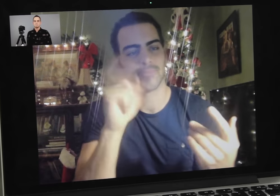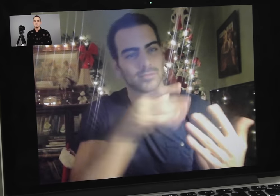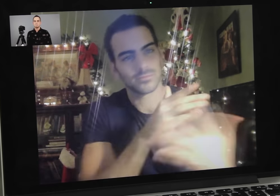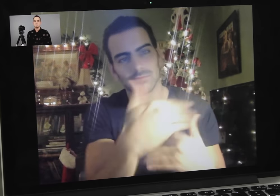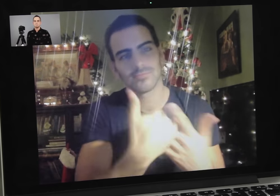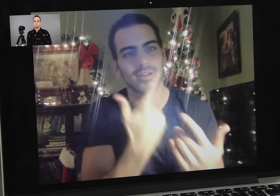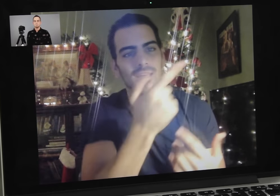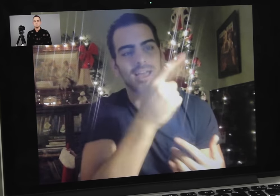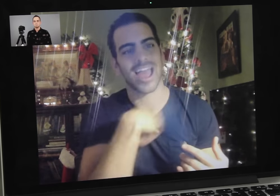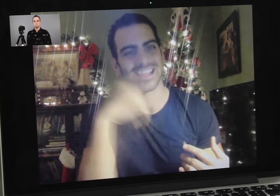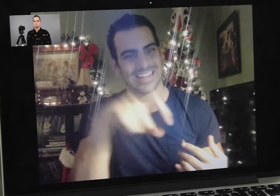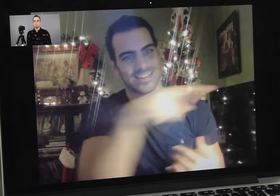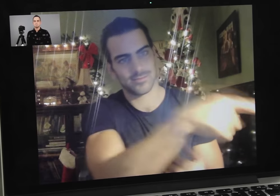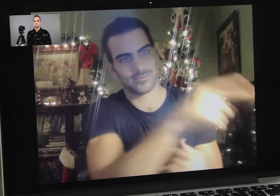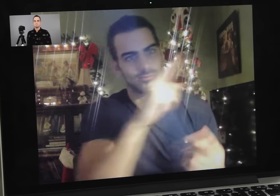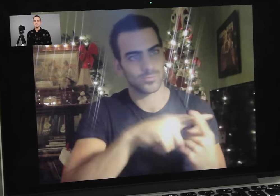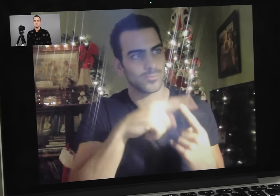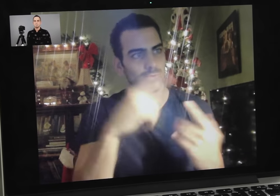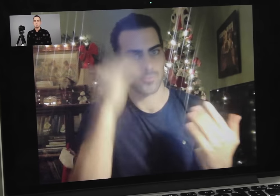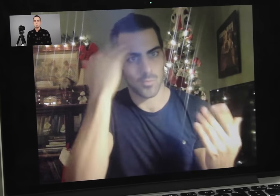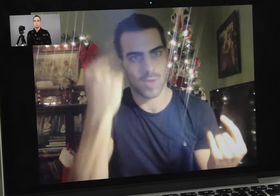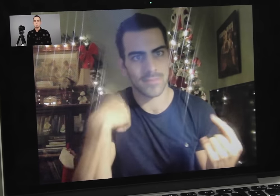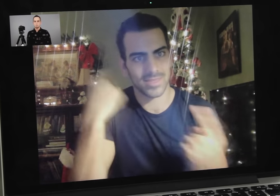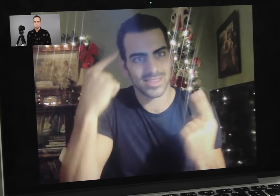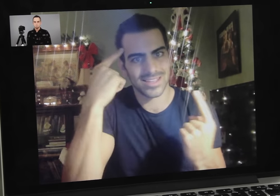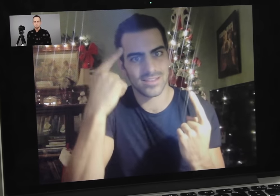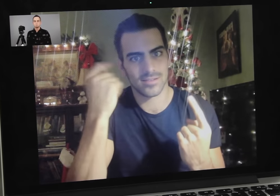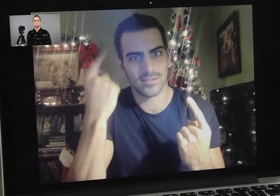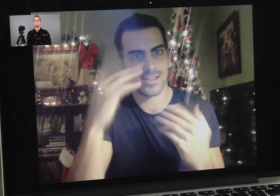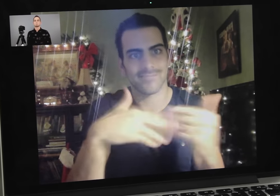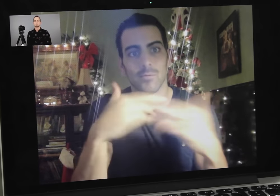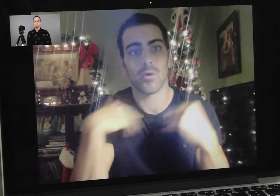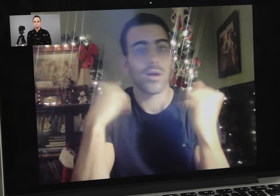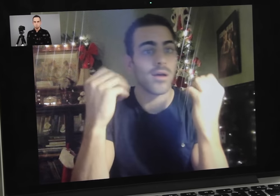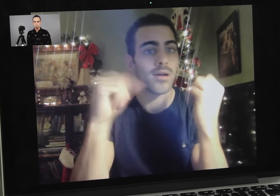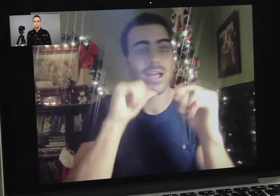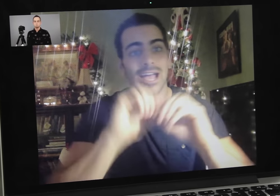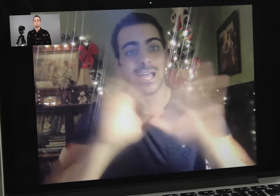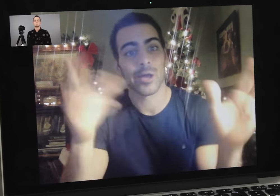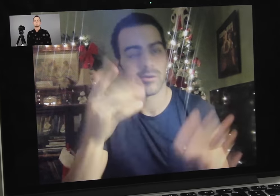I need the interpreter to know what I’m thinking, even if I’m not signing clearly,